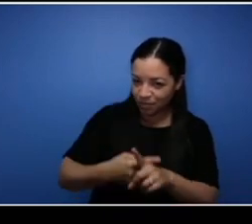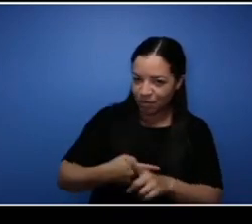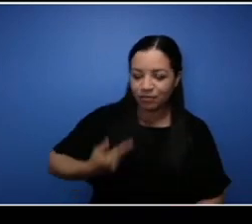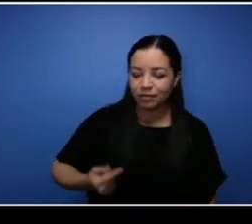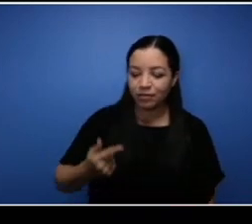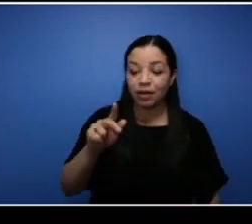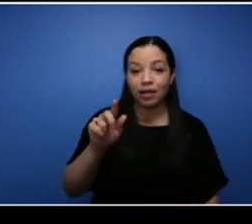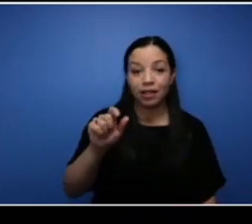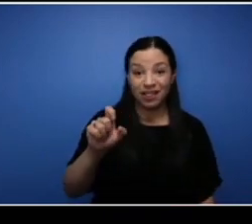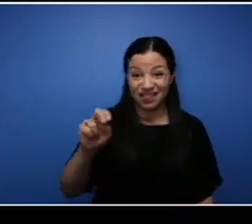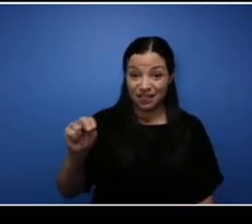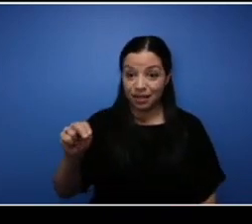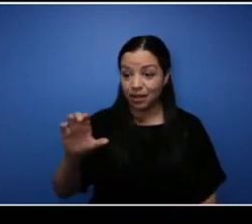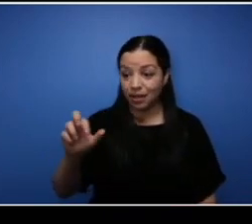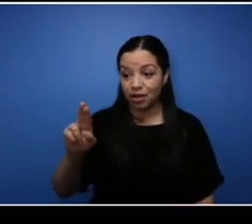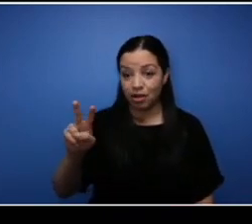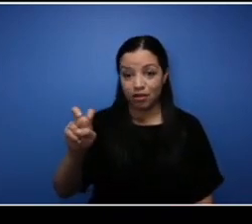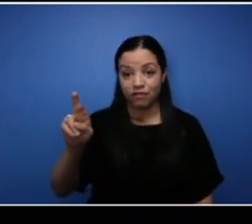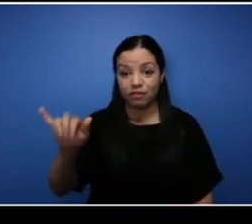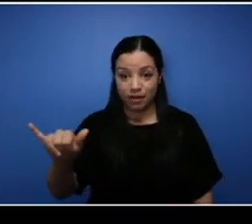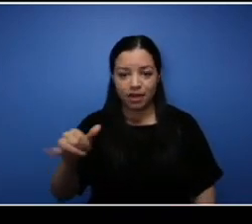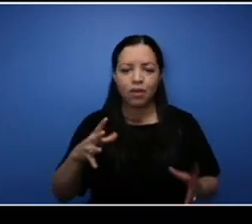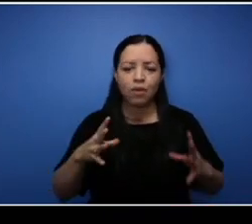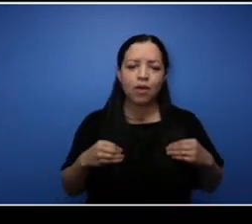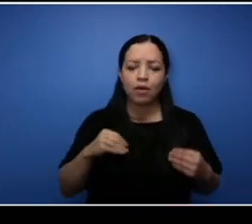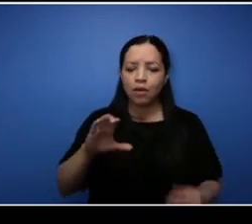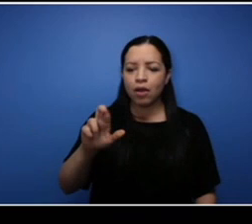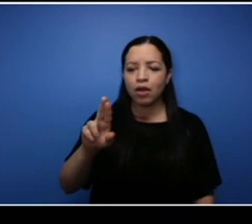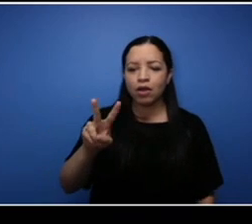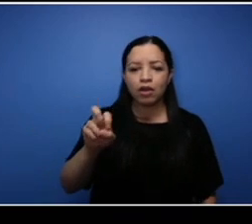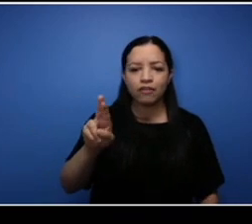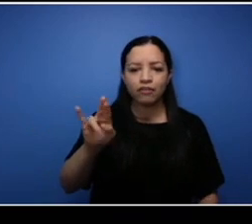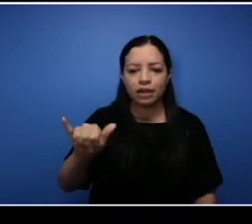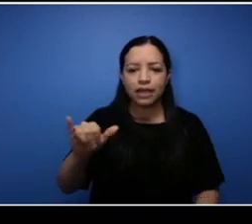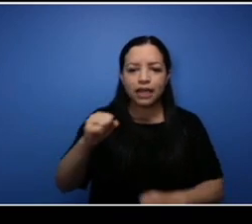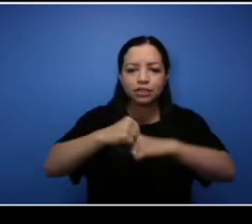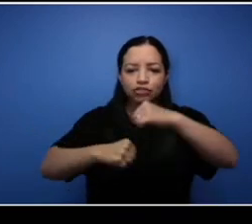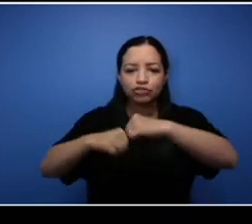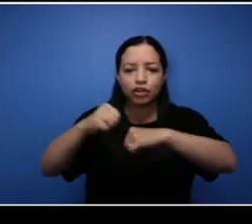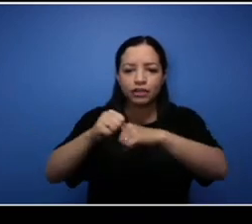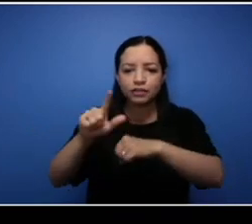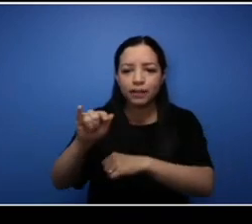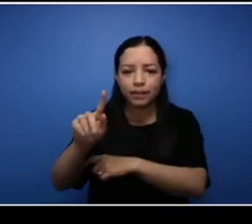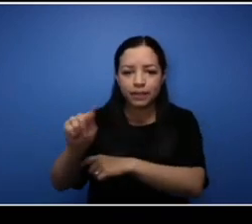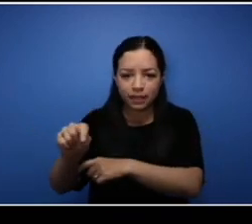Construction Limited and I'm also an owner of CGR Mechanical, we've been in business